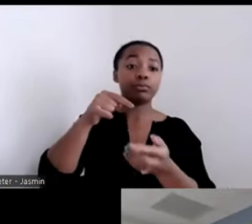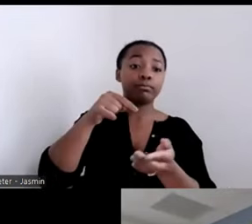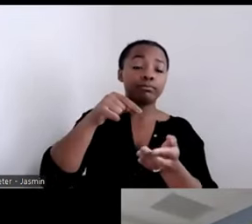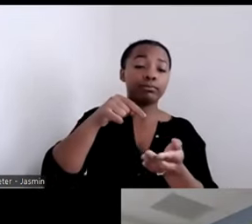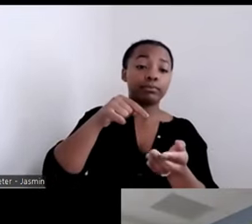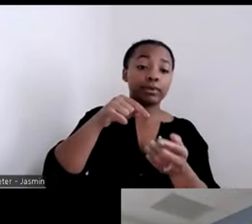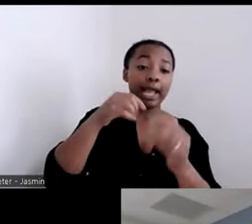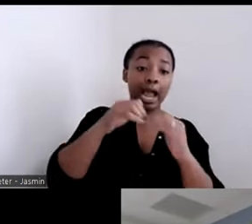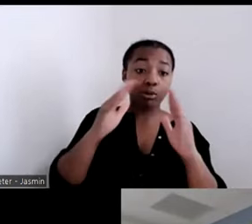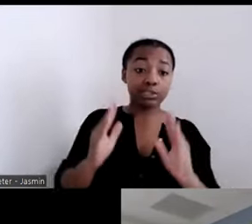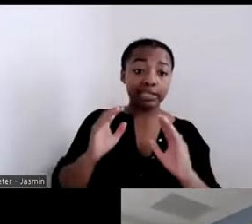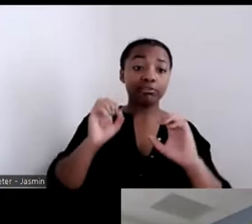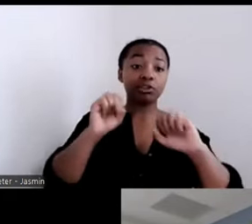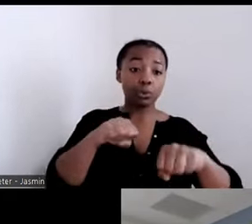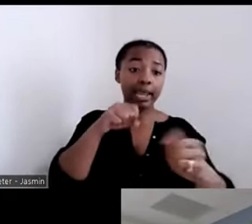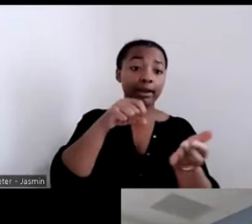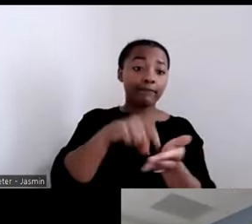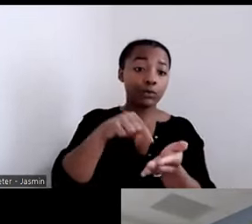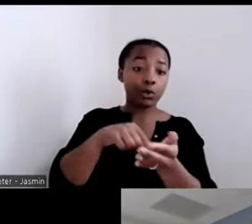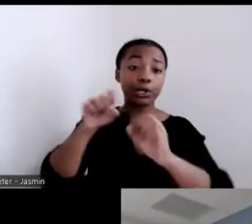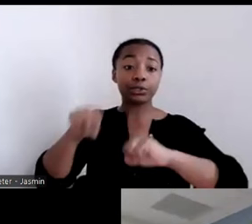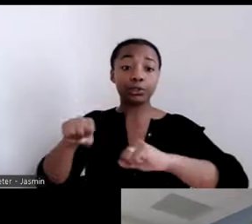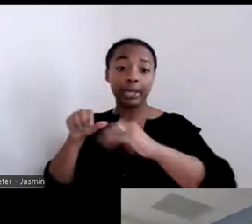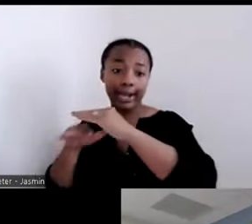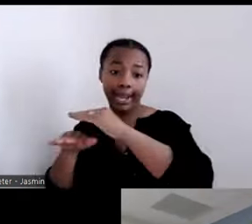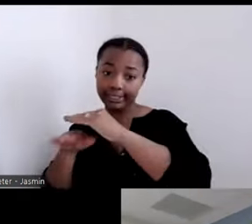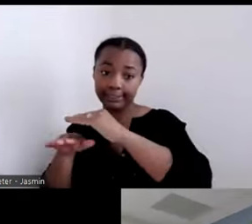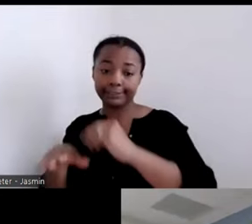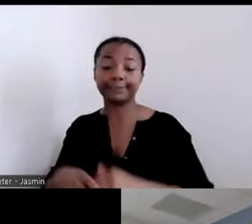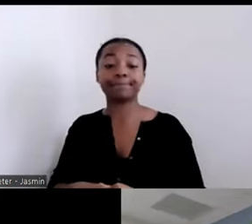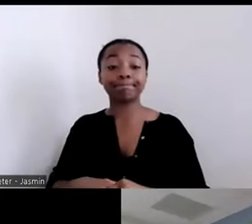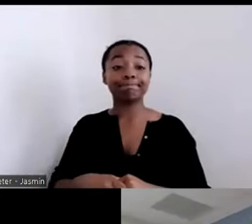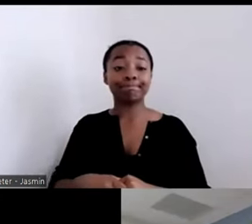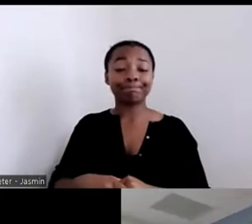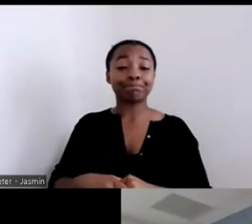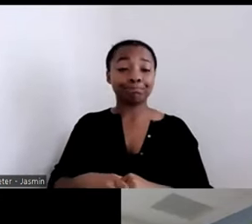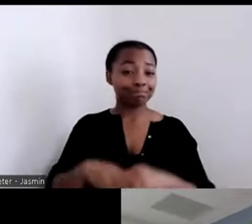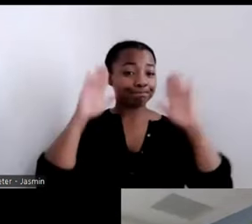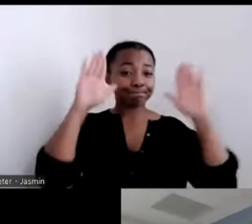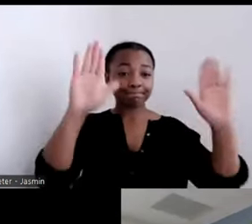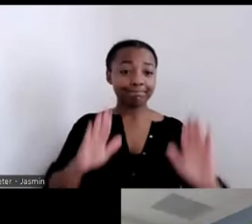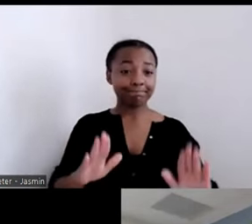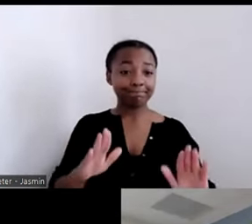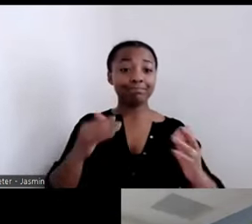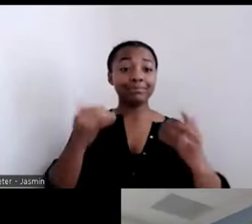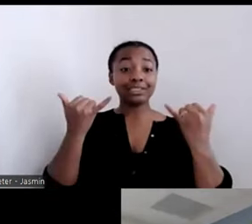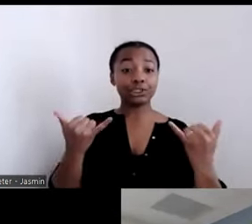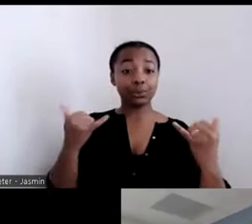community. So that is wonderful. I will turn to the hardest question of the day for